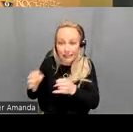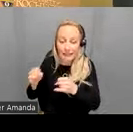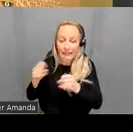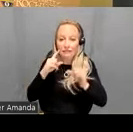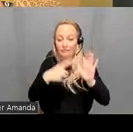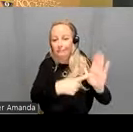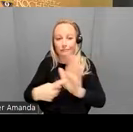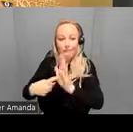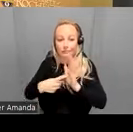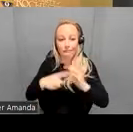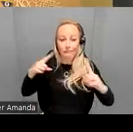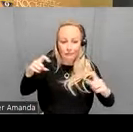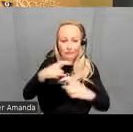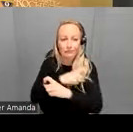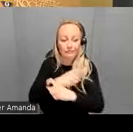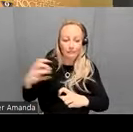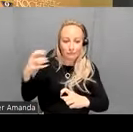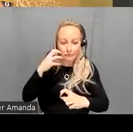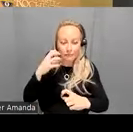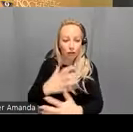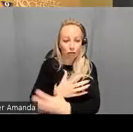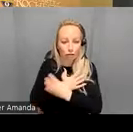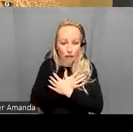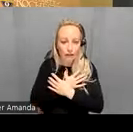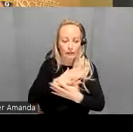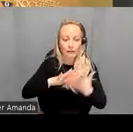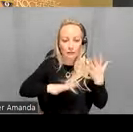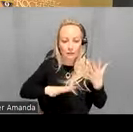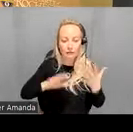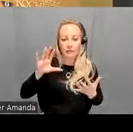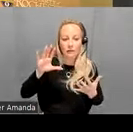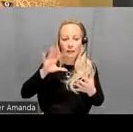cortical thickness marination and resting state functional connectivity so 180 cortical regions